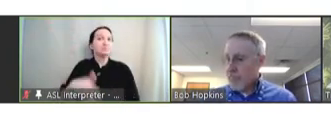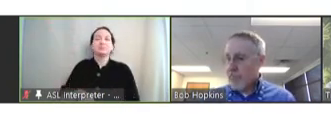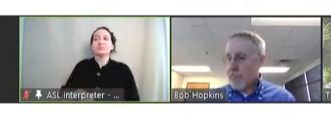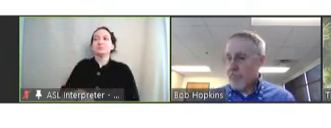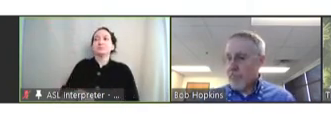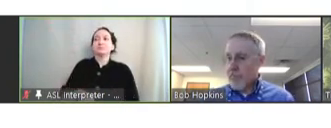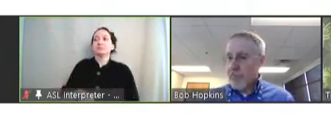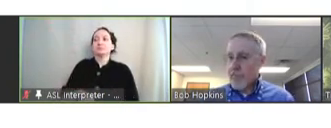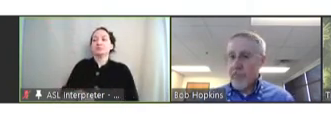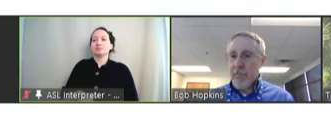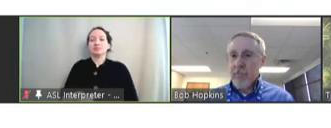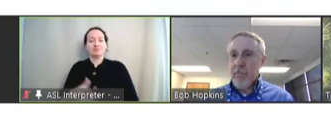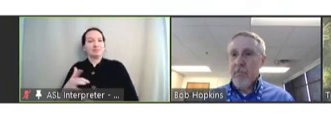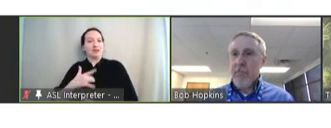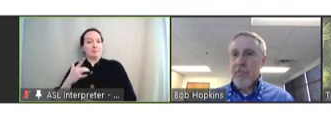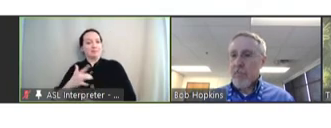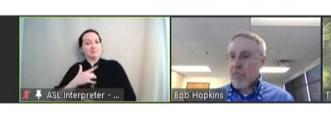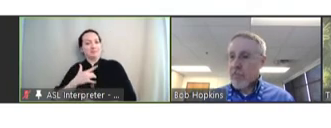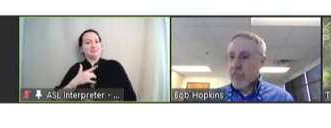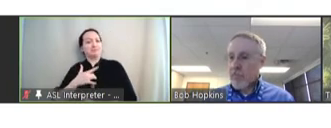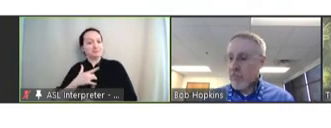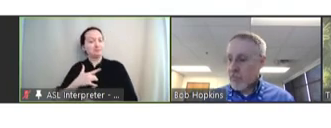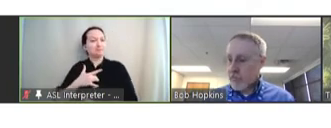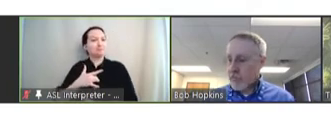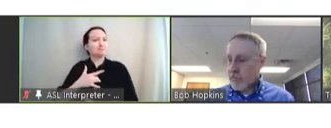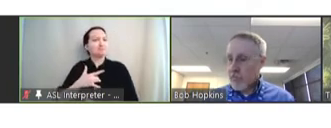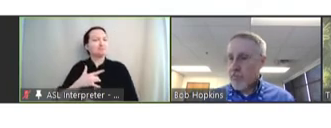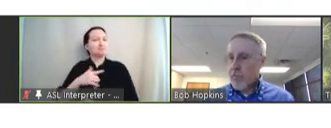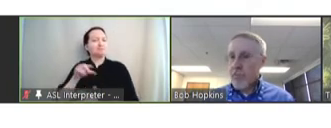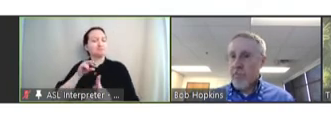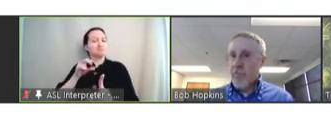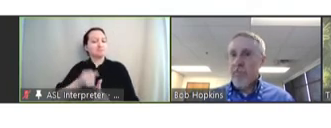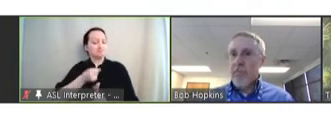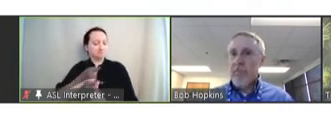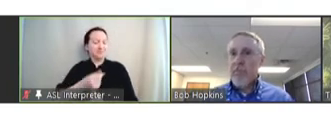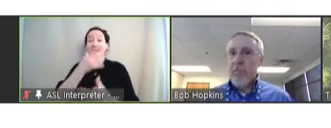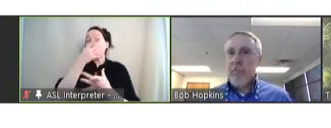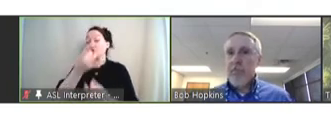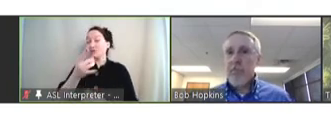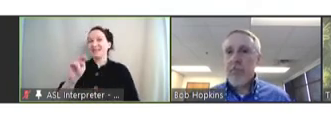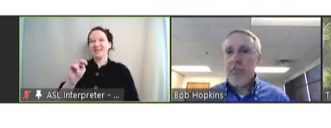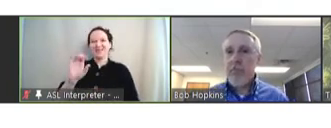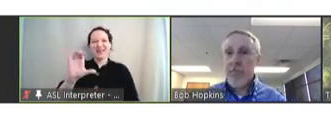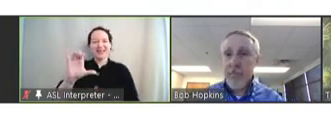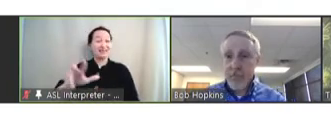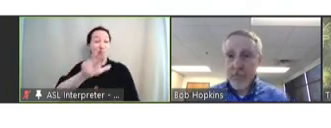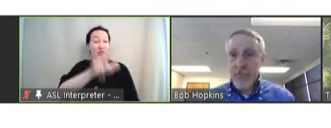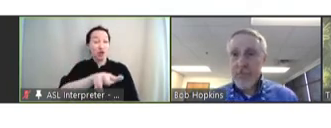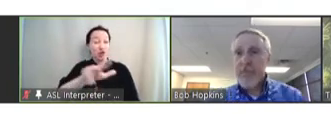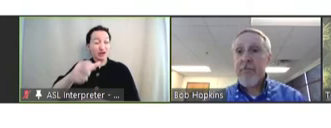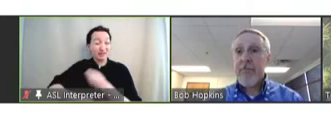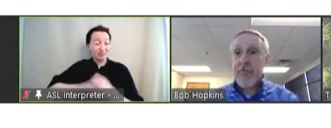I'm just struck by how interesting it is for NVAC, I guess in its 33rd year, to have this global